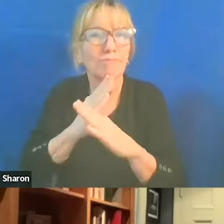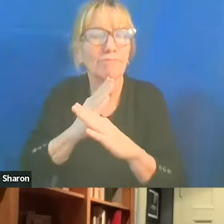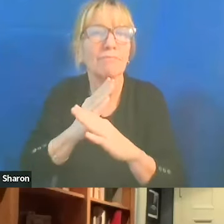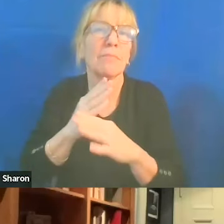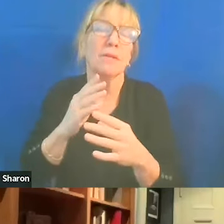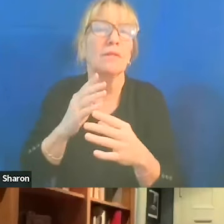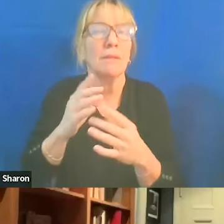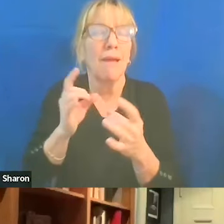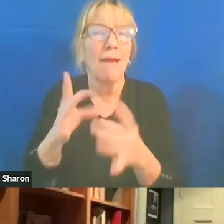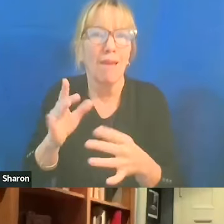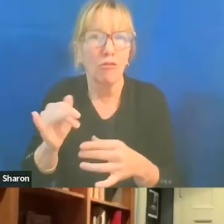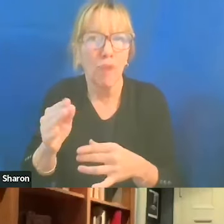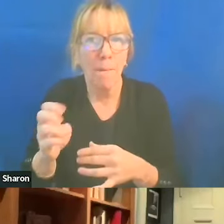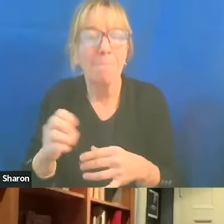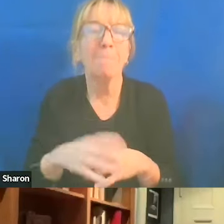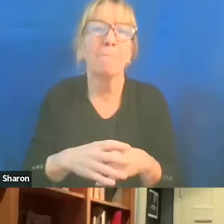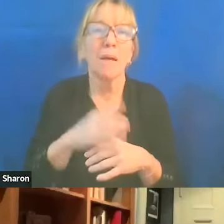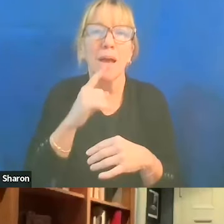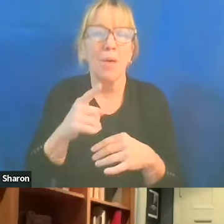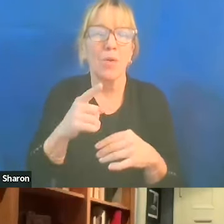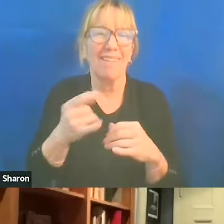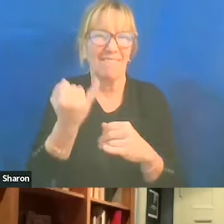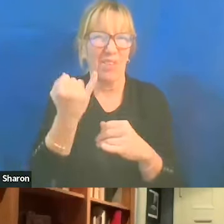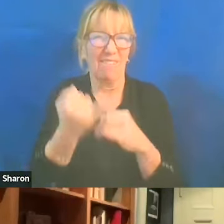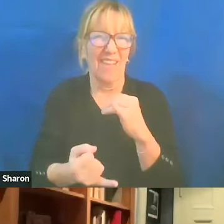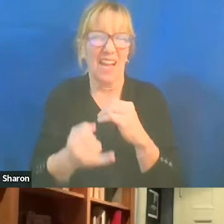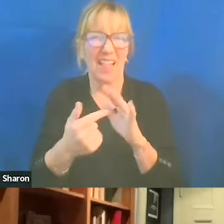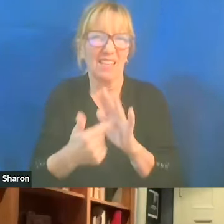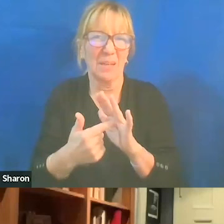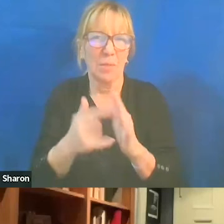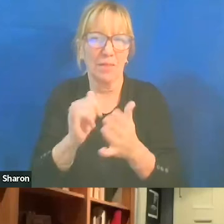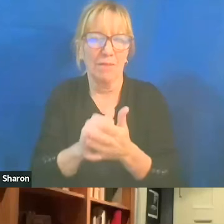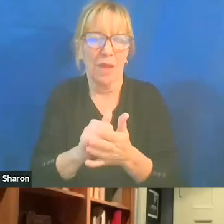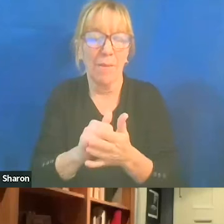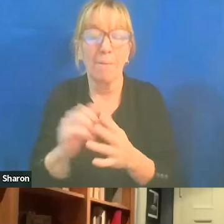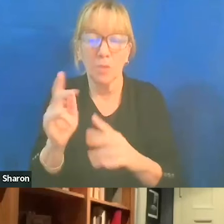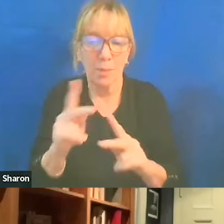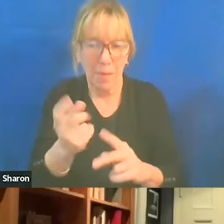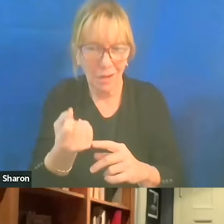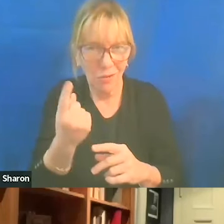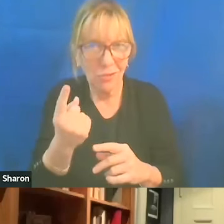And to give you one final example of that, just so that people understand the context.